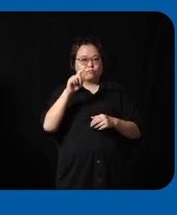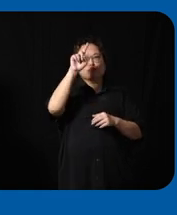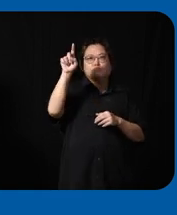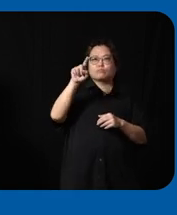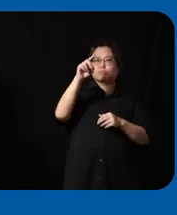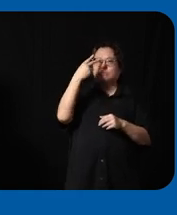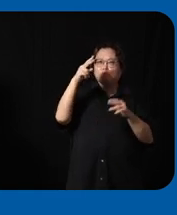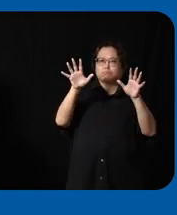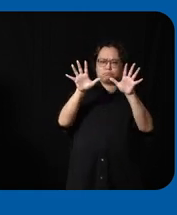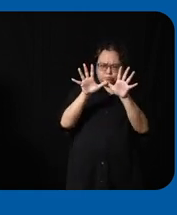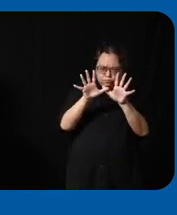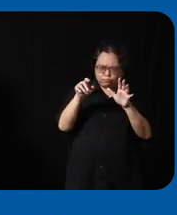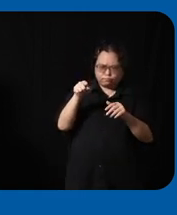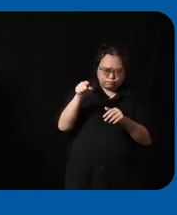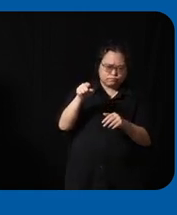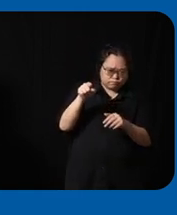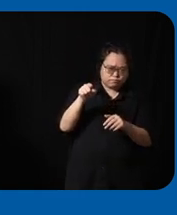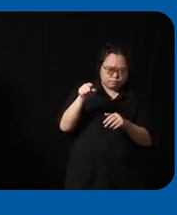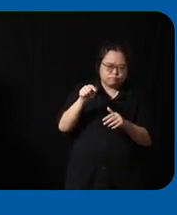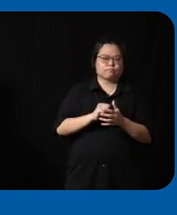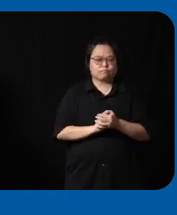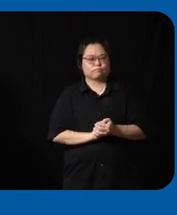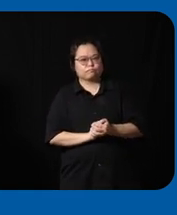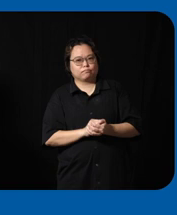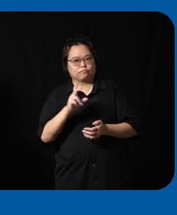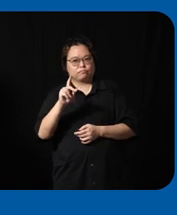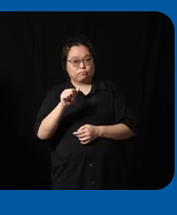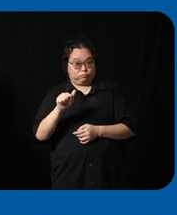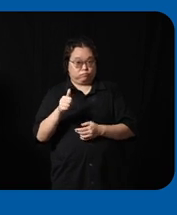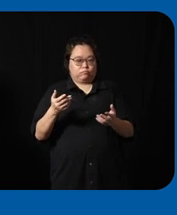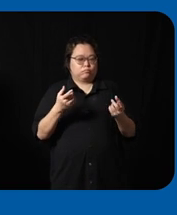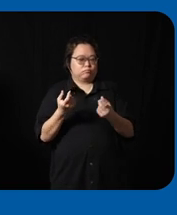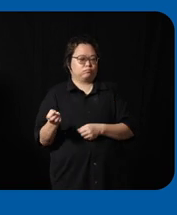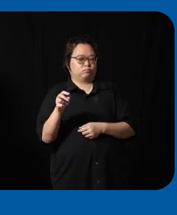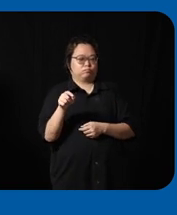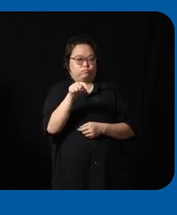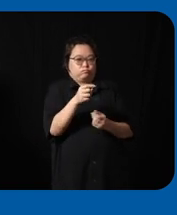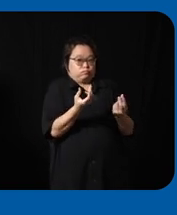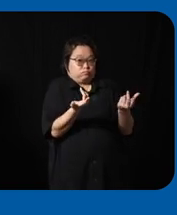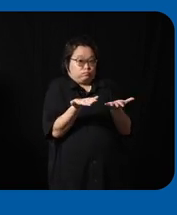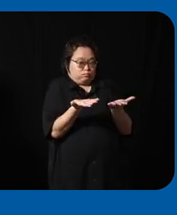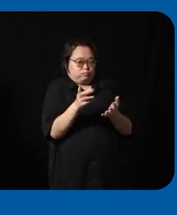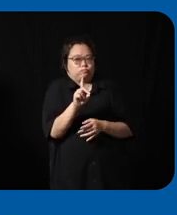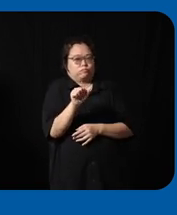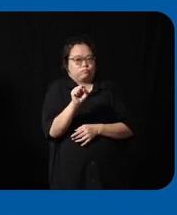obstacles um so this St data will then be put into a dashboard so right now what I'm showing is a